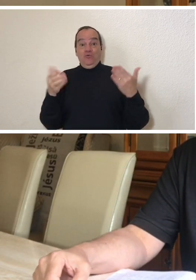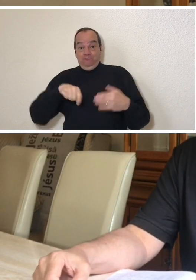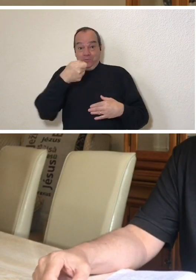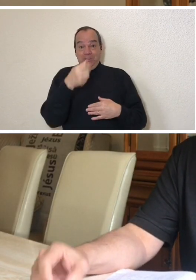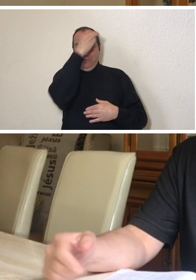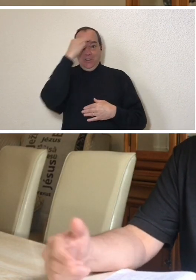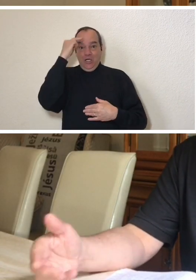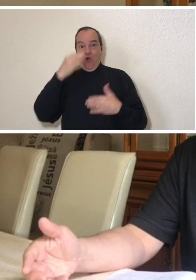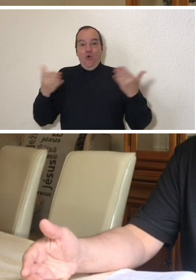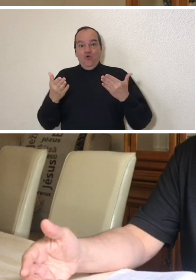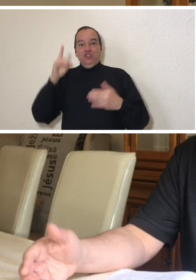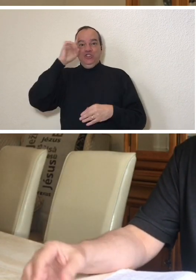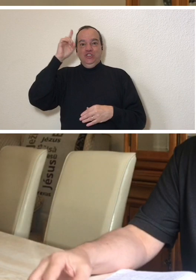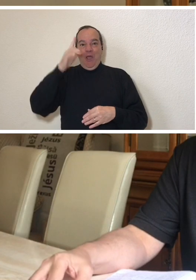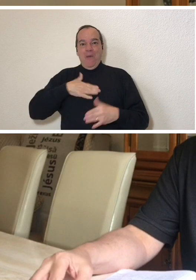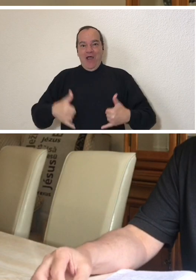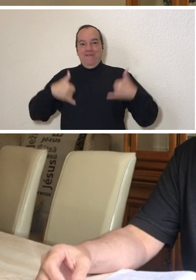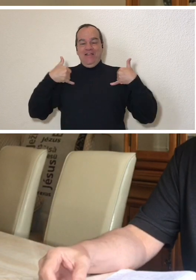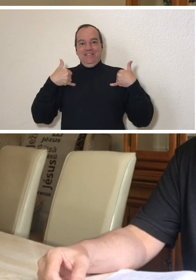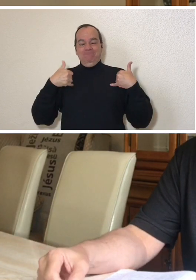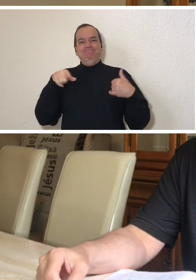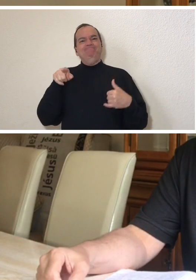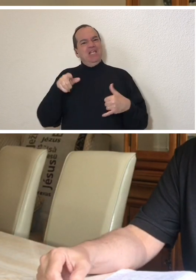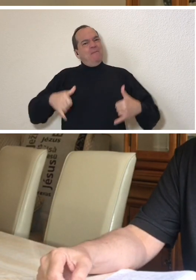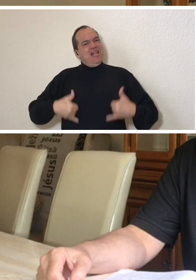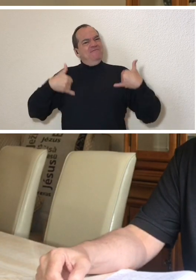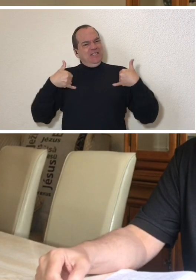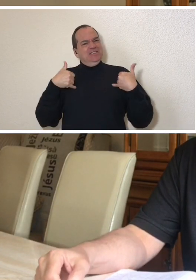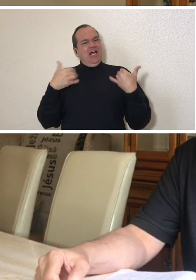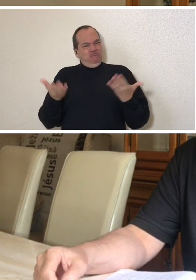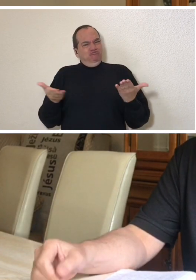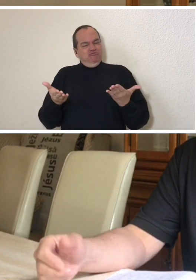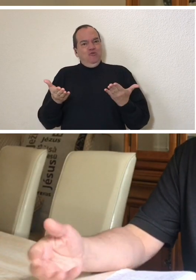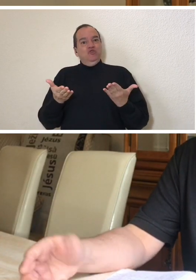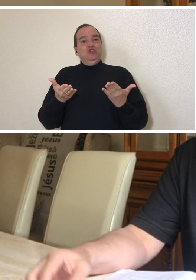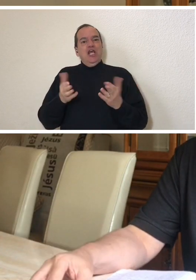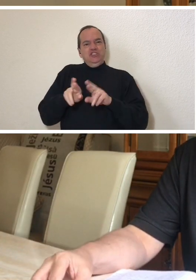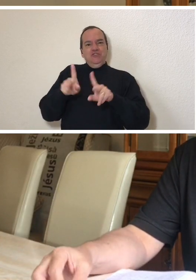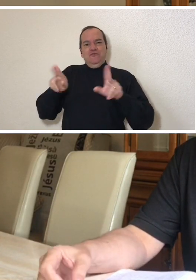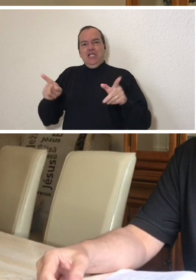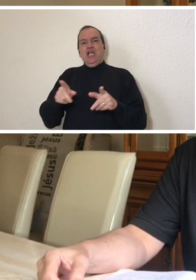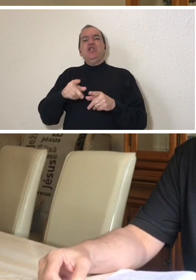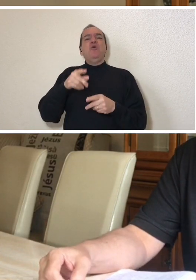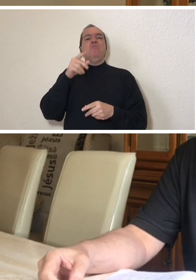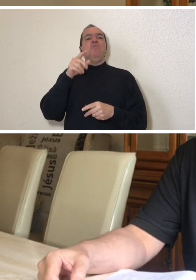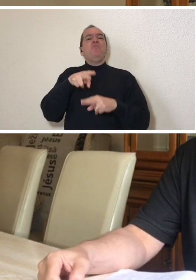This birthday of mine is a bit atypical because of the Social distancing and the World pandemic